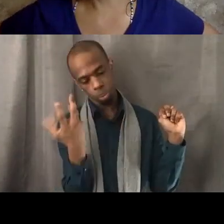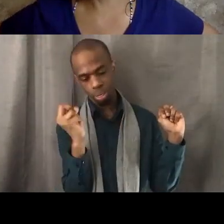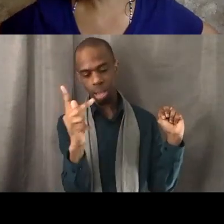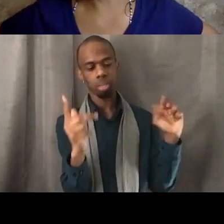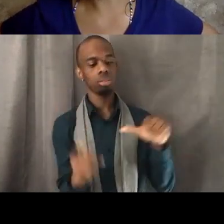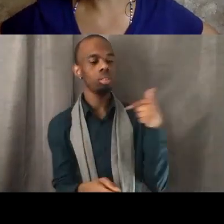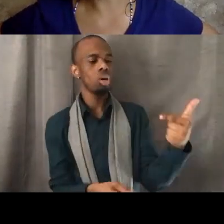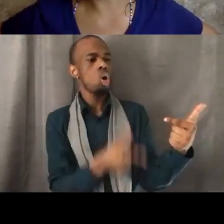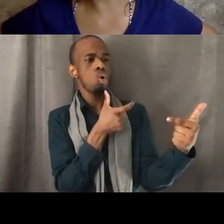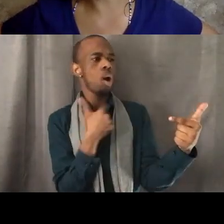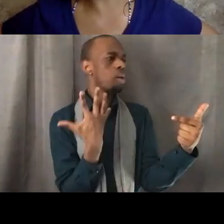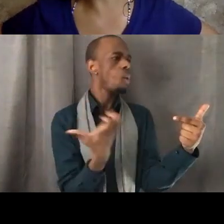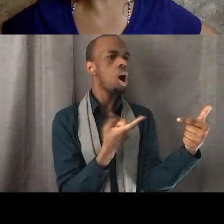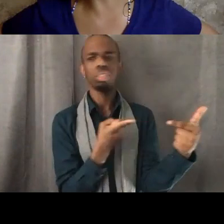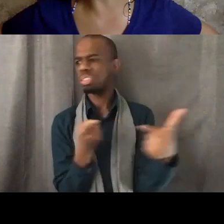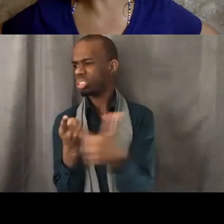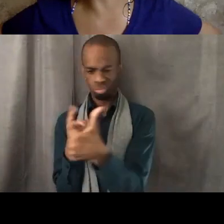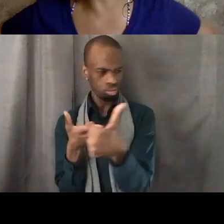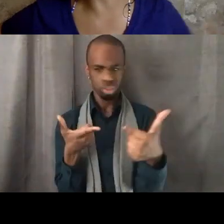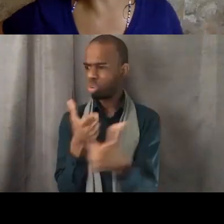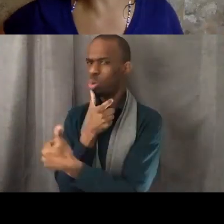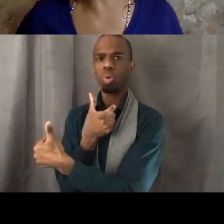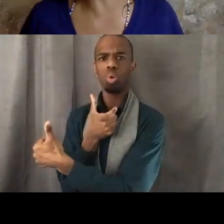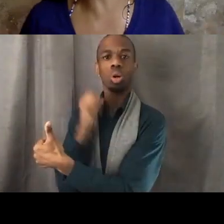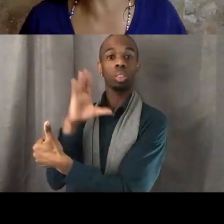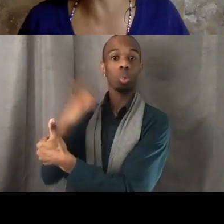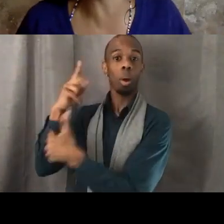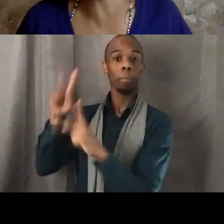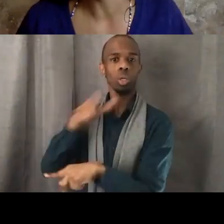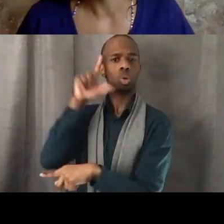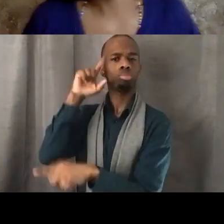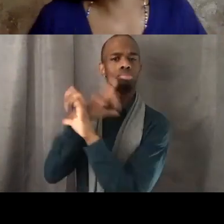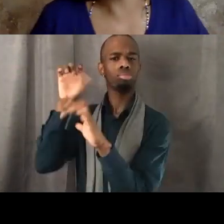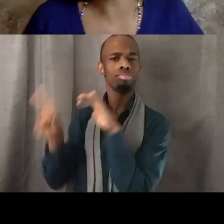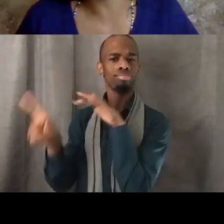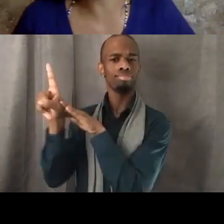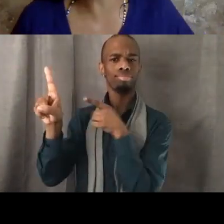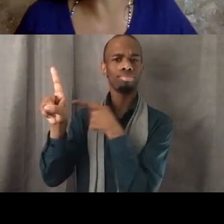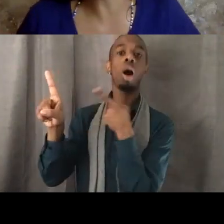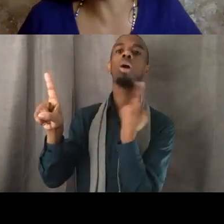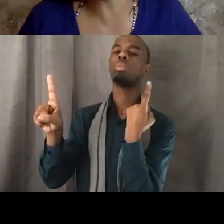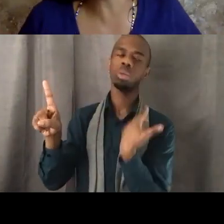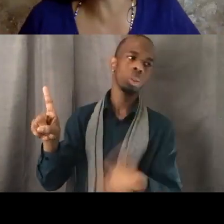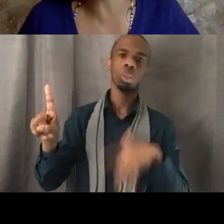And the person who kept coming to me is one of my mentors and just one of the most brilliant economists